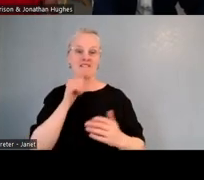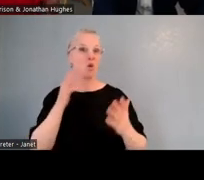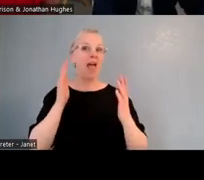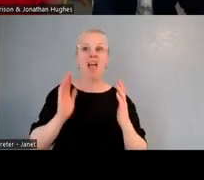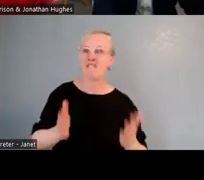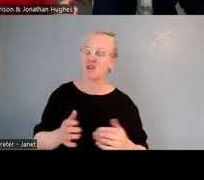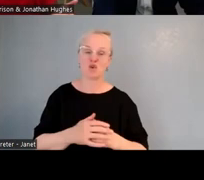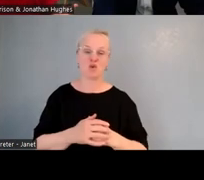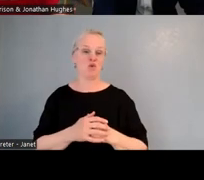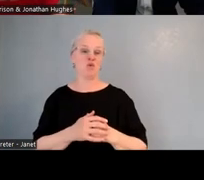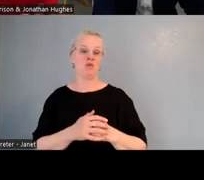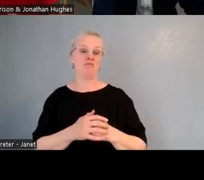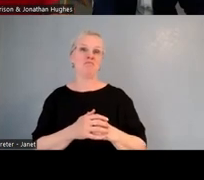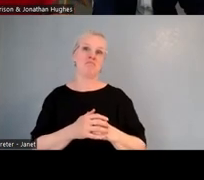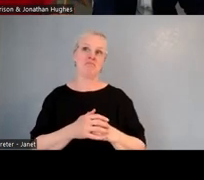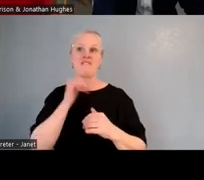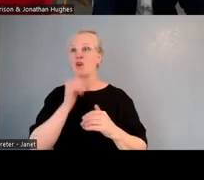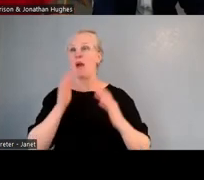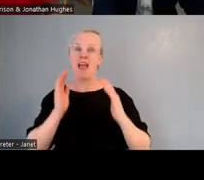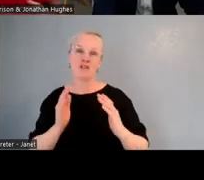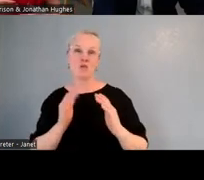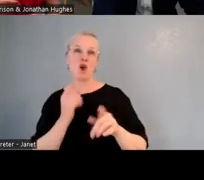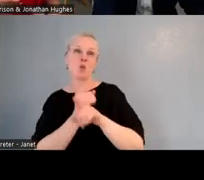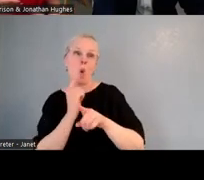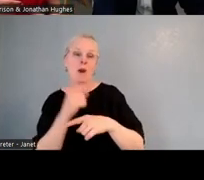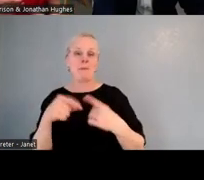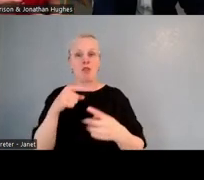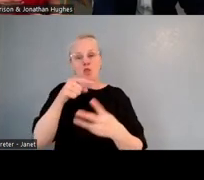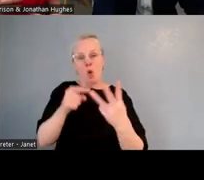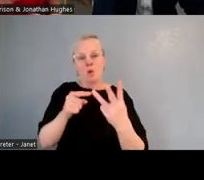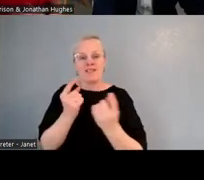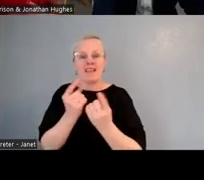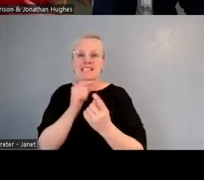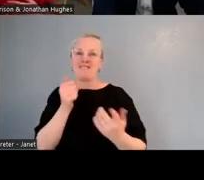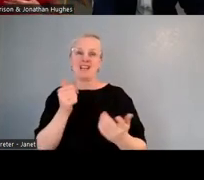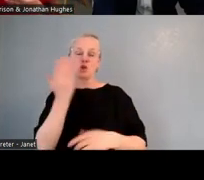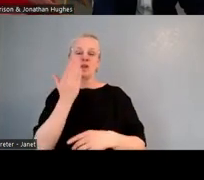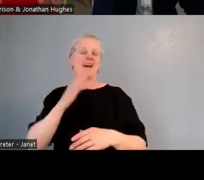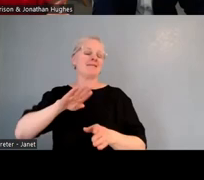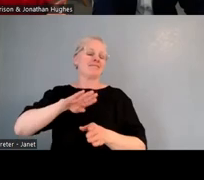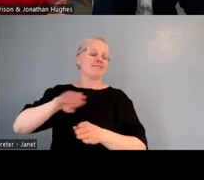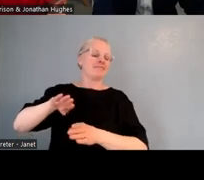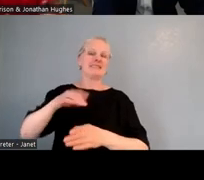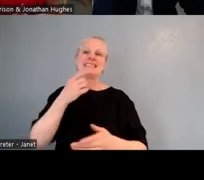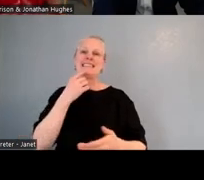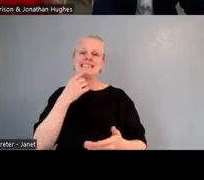and I'll say debate in a school, then you can just actually hit the accelerator on things